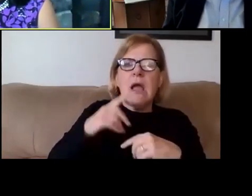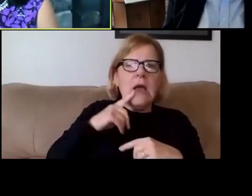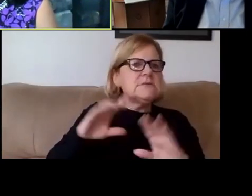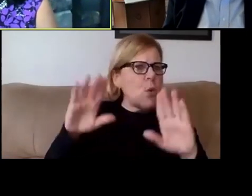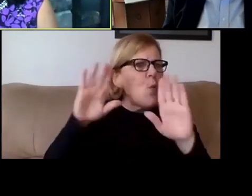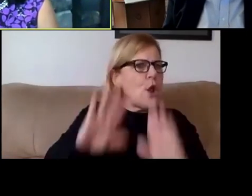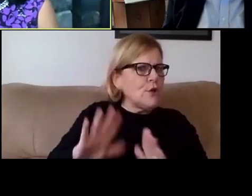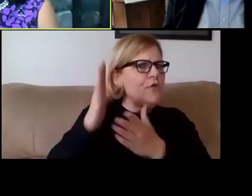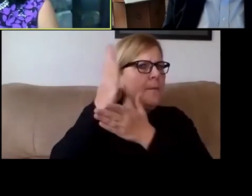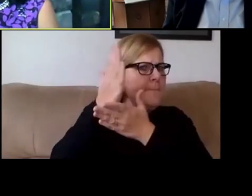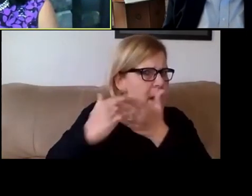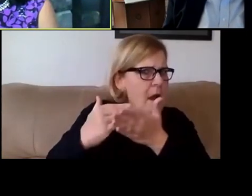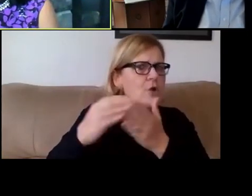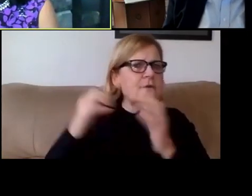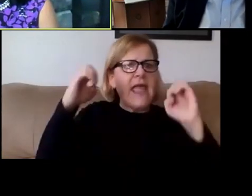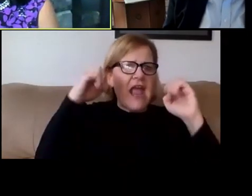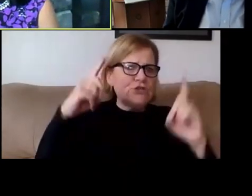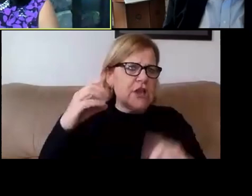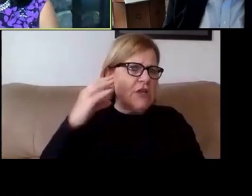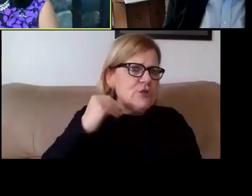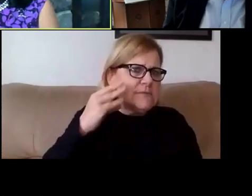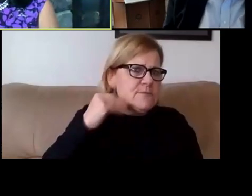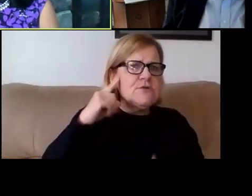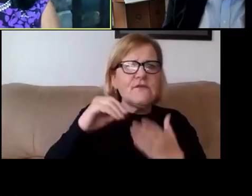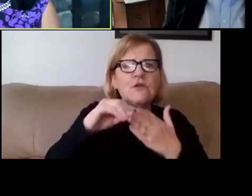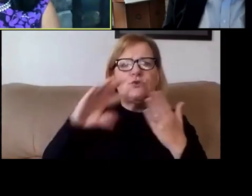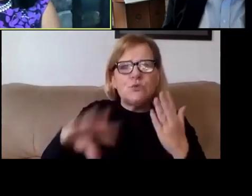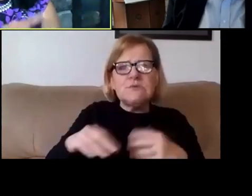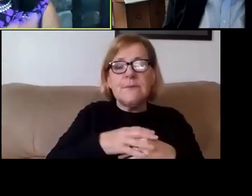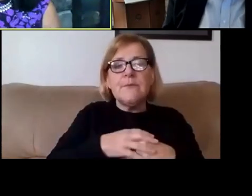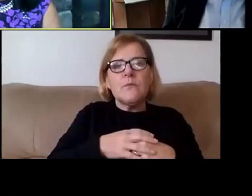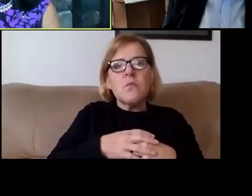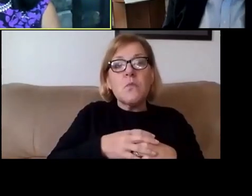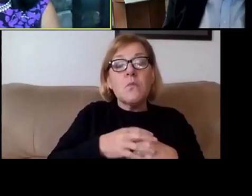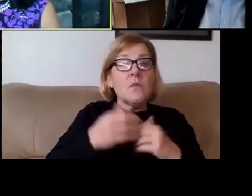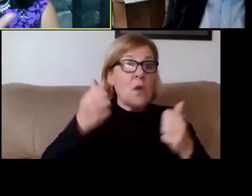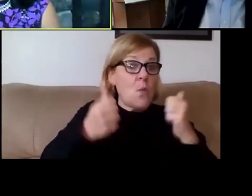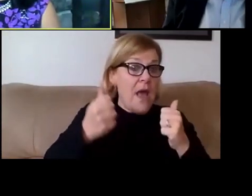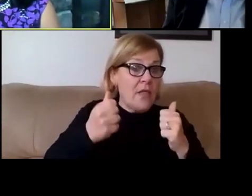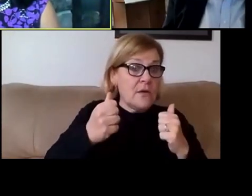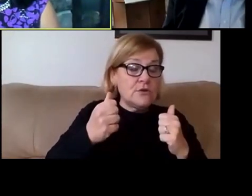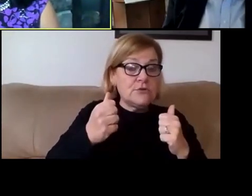part of the educational experience for the students whether it's co-curricular or curricular,